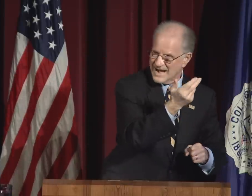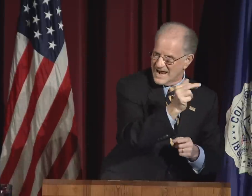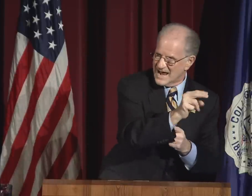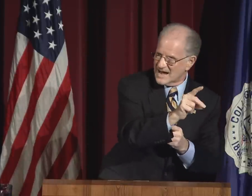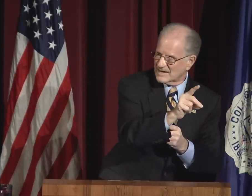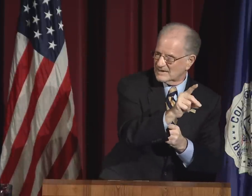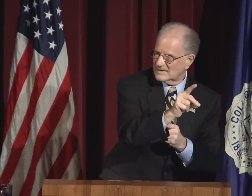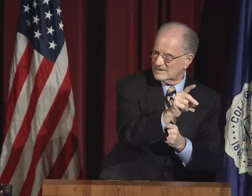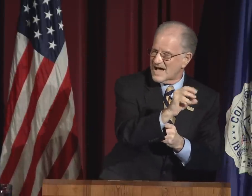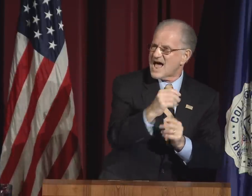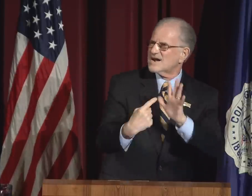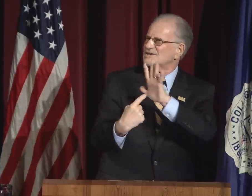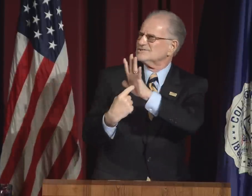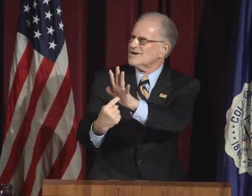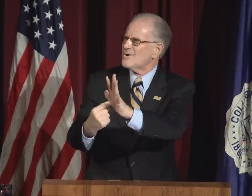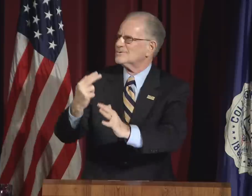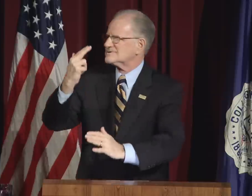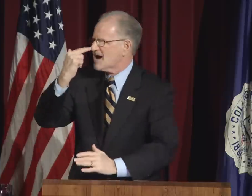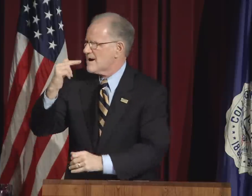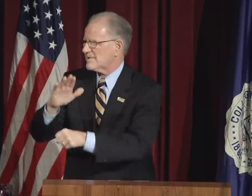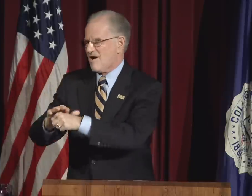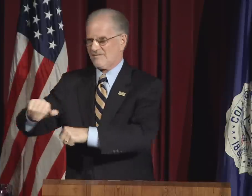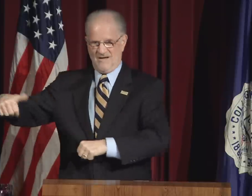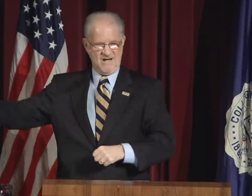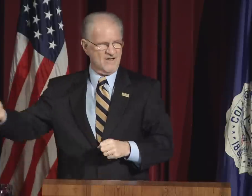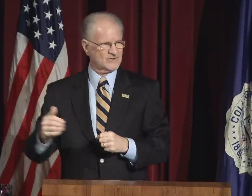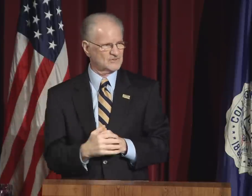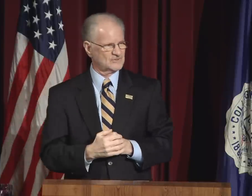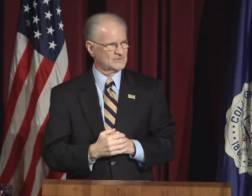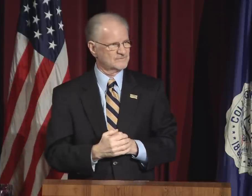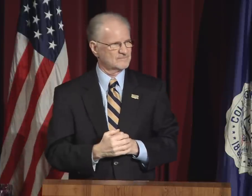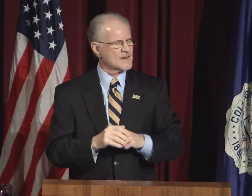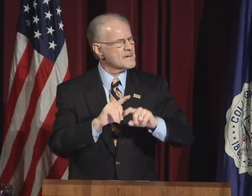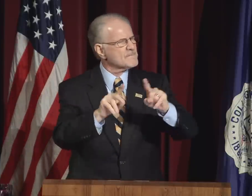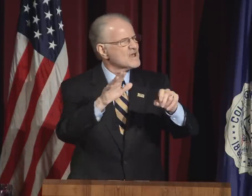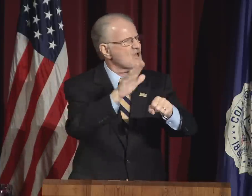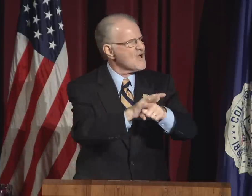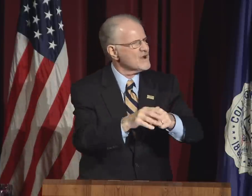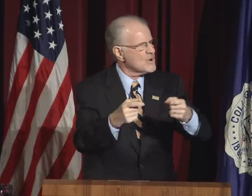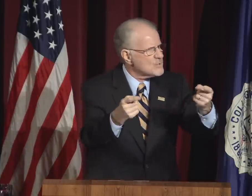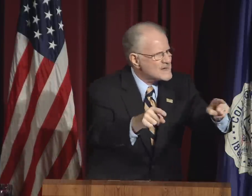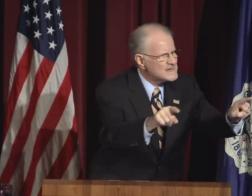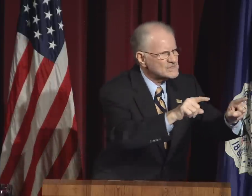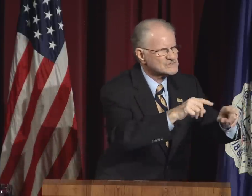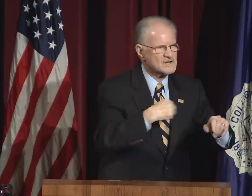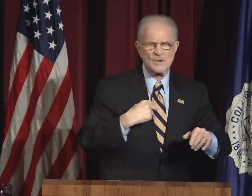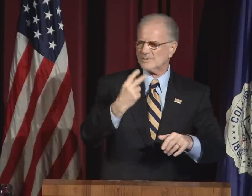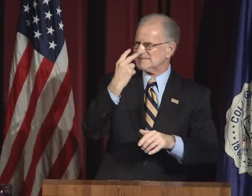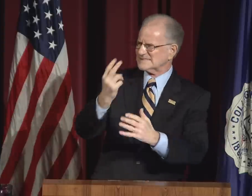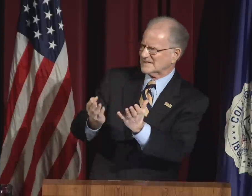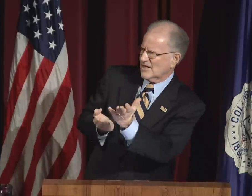It shows tragedy on one hand, and shows comedy on the other.